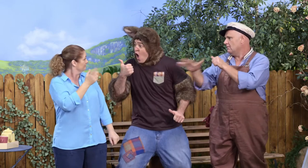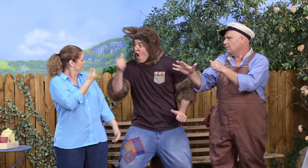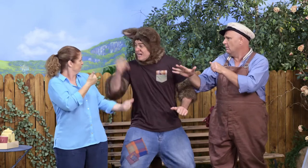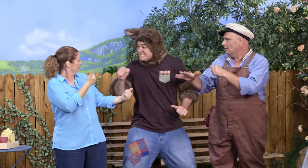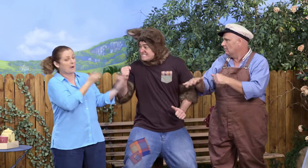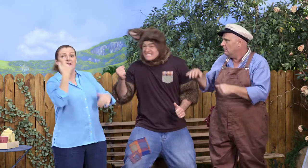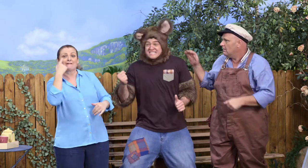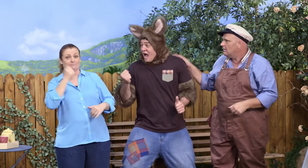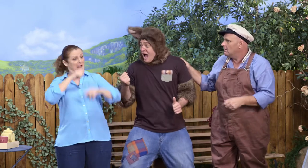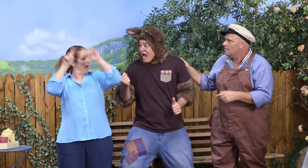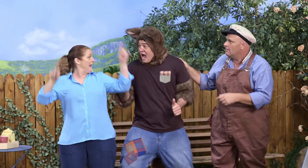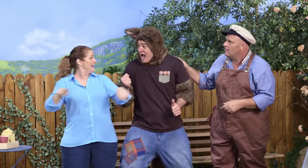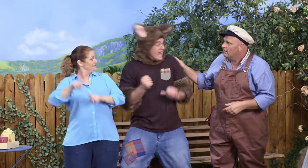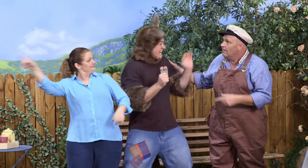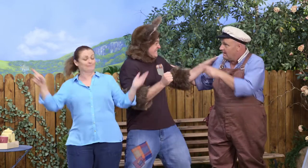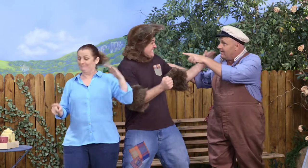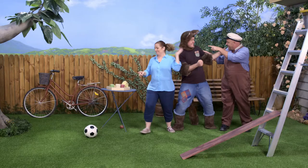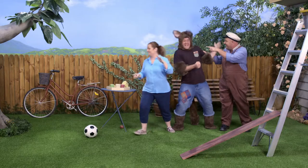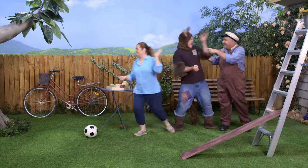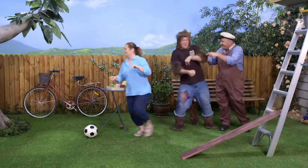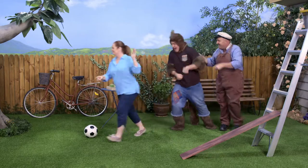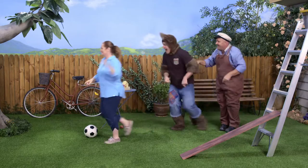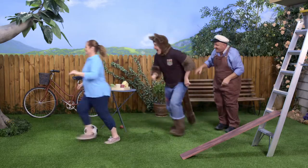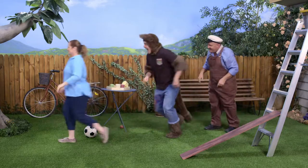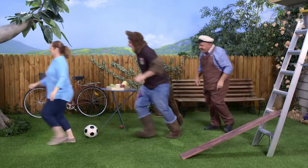Oh, yeah! Alright. Come and have a look at my chart. Come on, Skip.